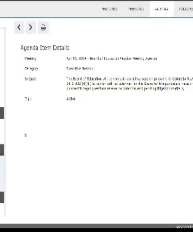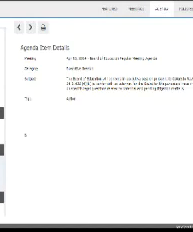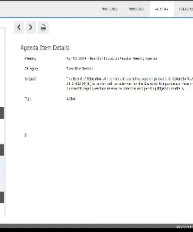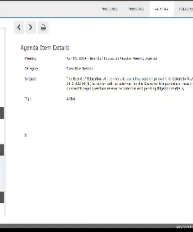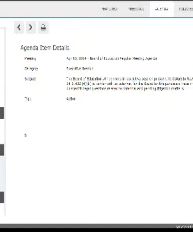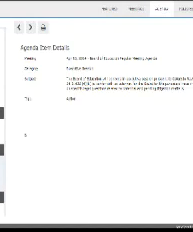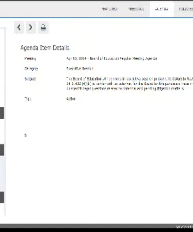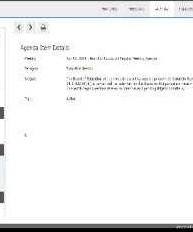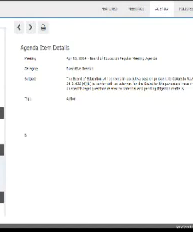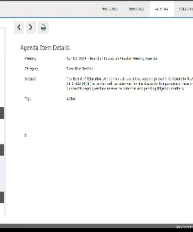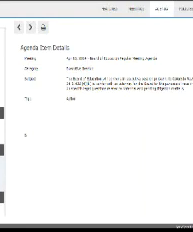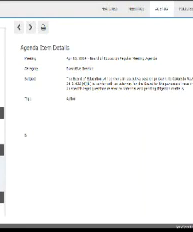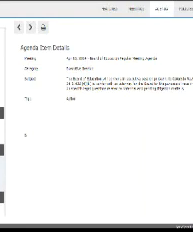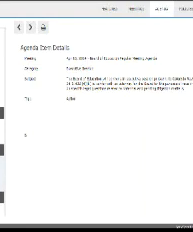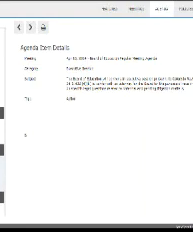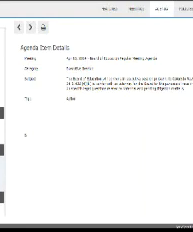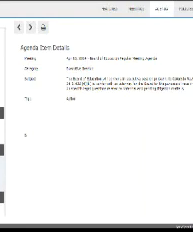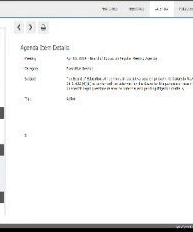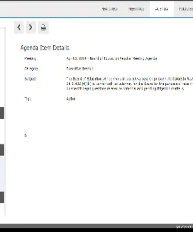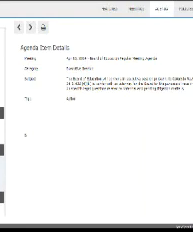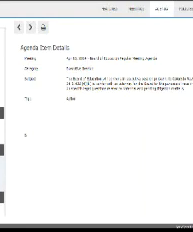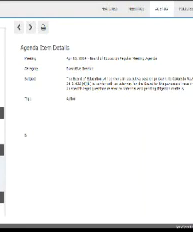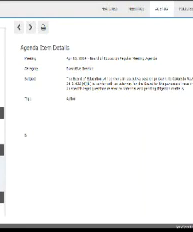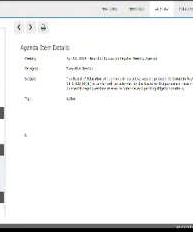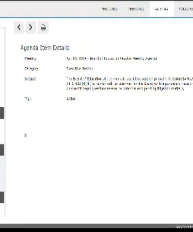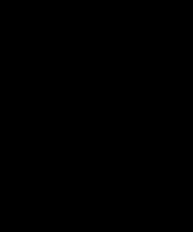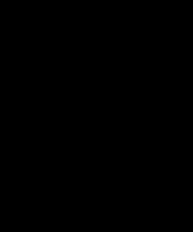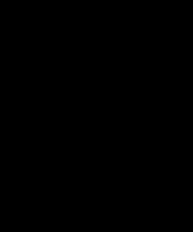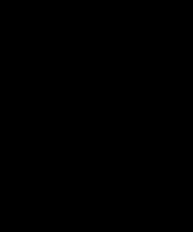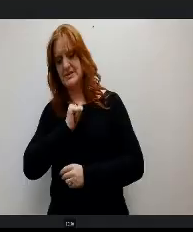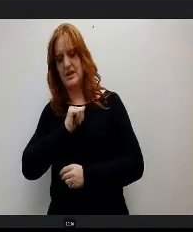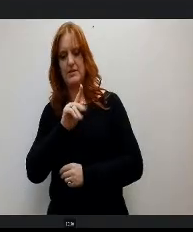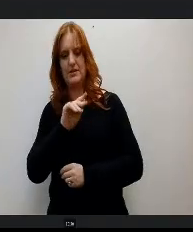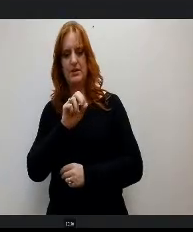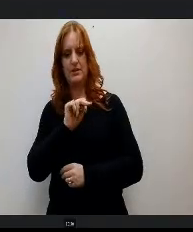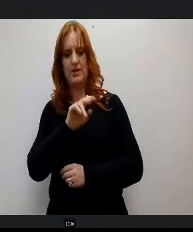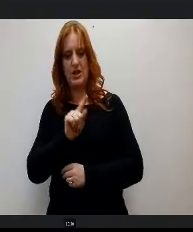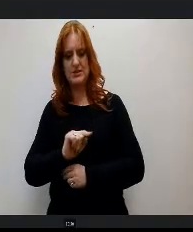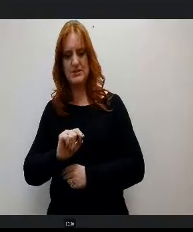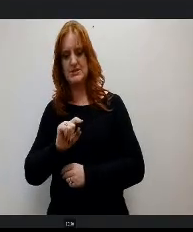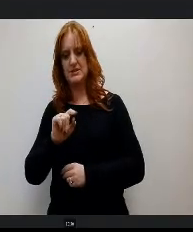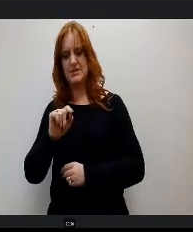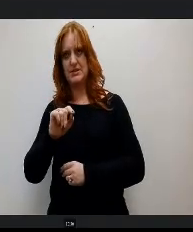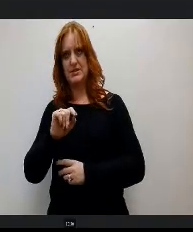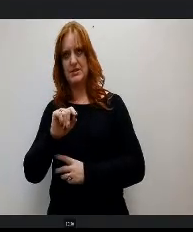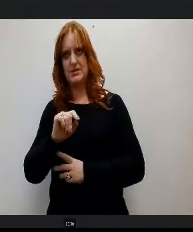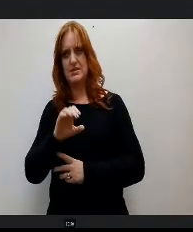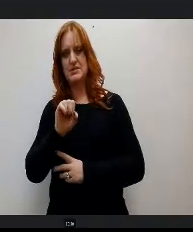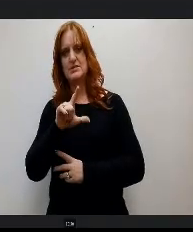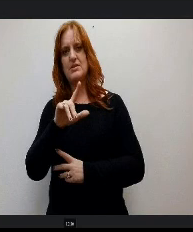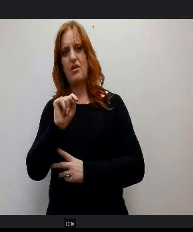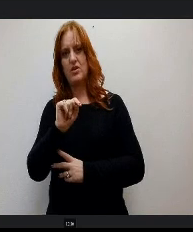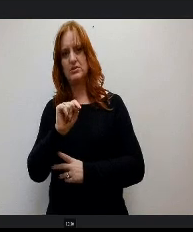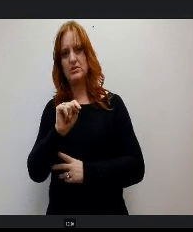Mrs. Haberer, myself Mrs. Konz, Dr. Lujan-Lindsey, Mr. Salt, virtually